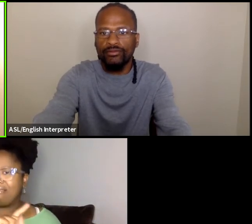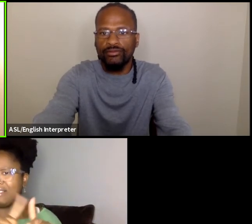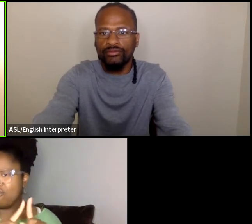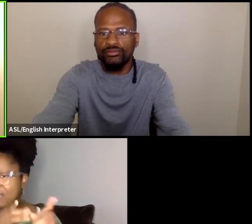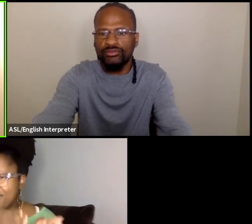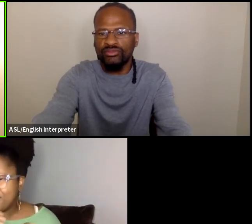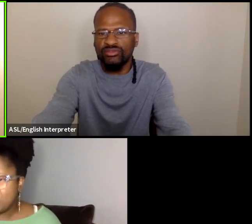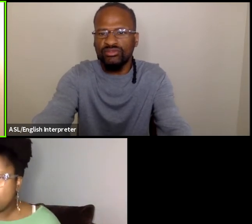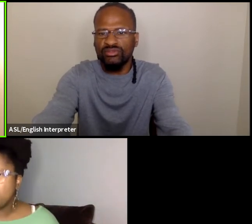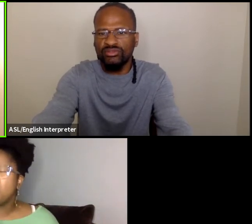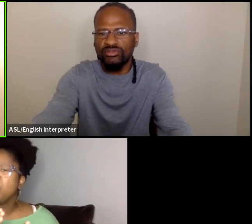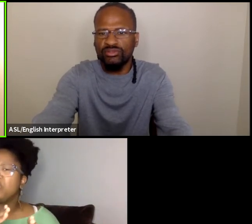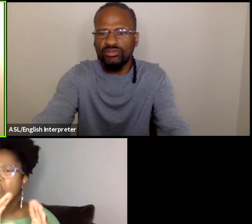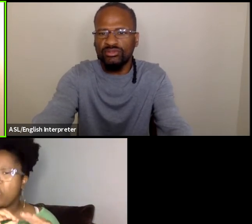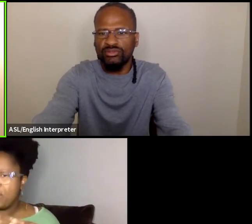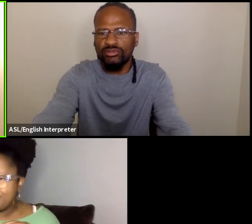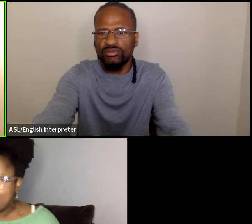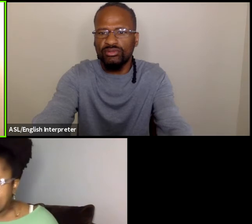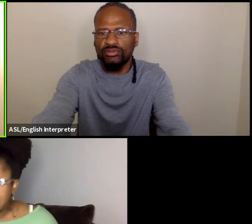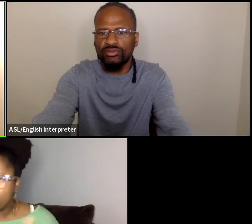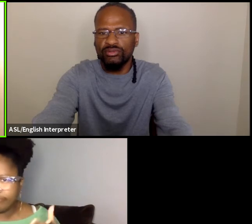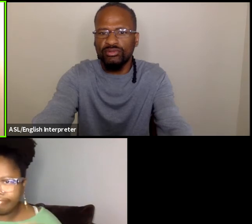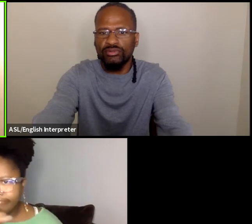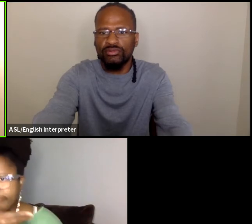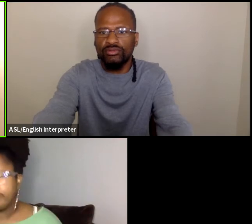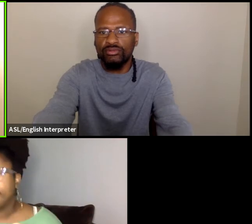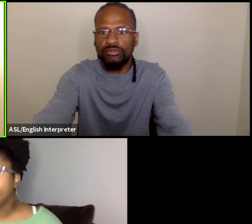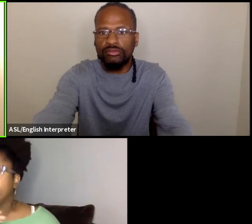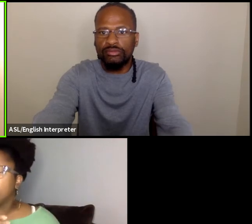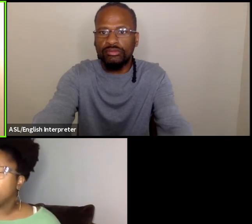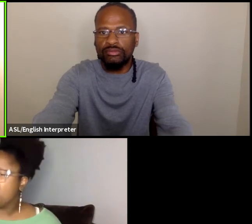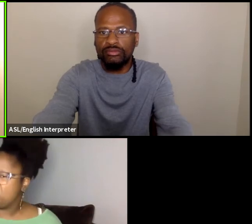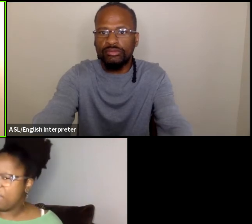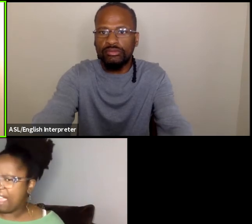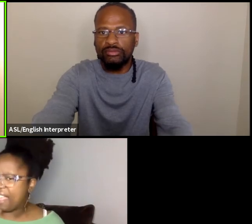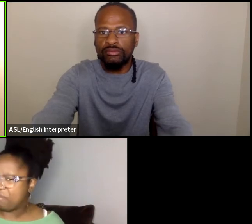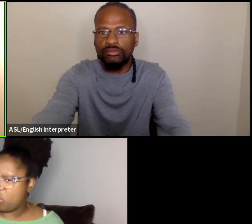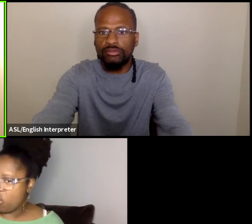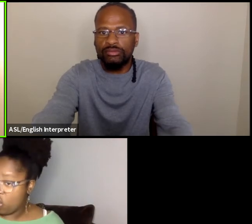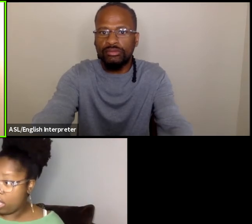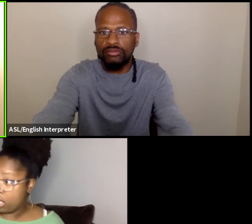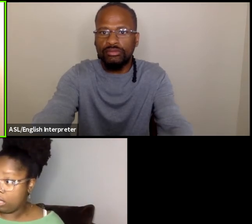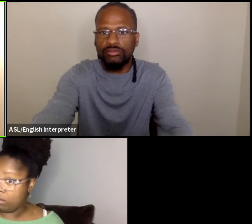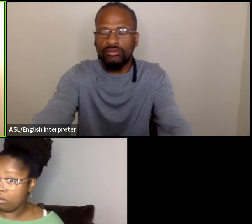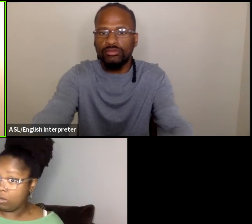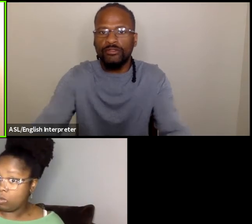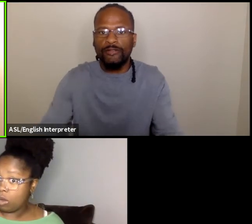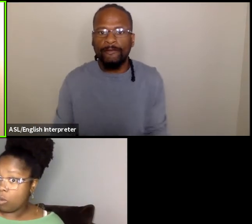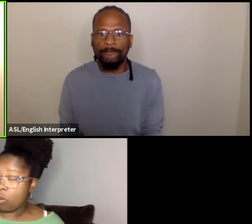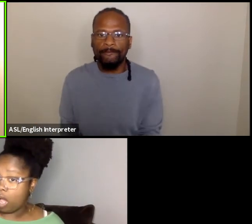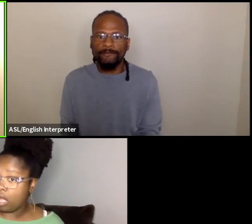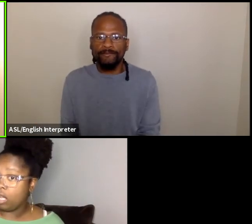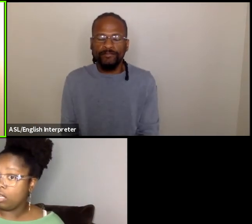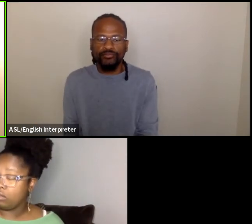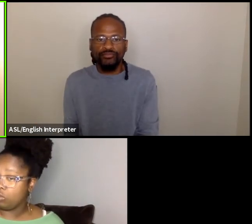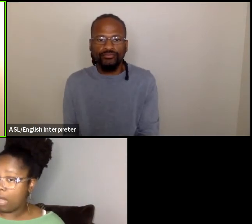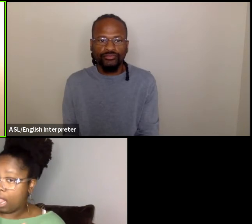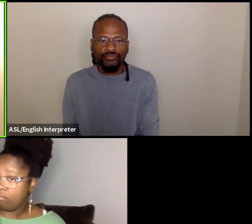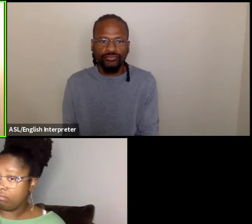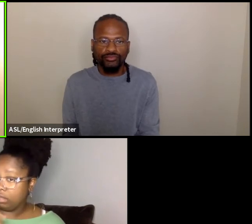And I know Karishma, you asked me earlier if I wanted to sort of walk people through it, I can share that, or, you know,